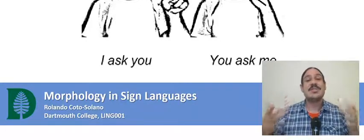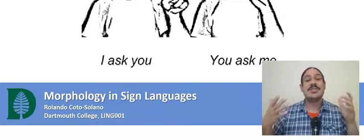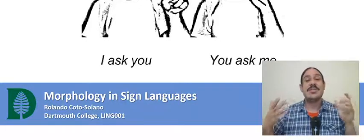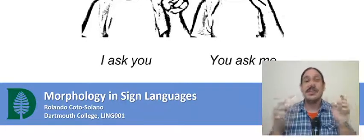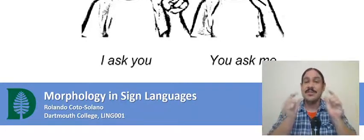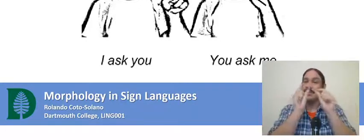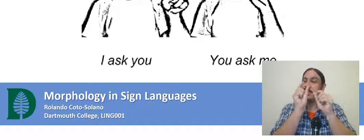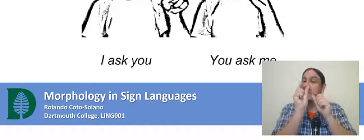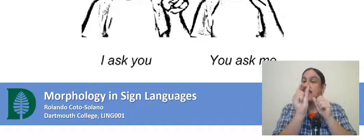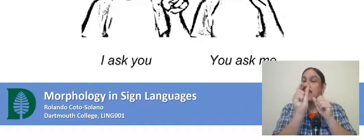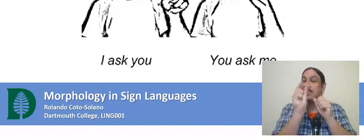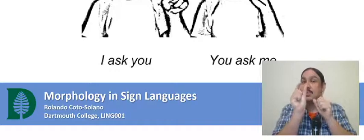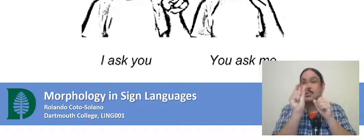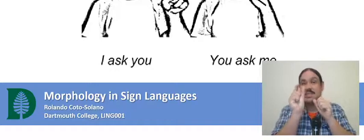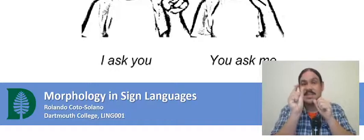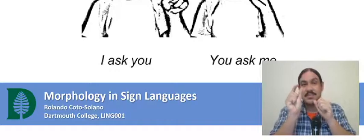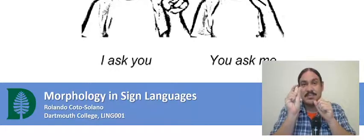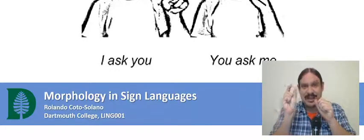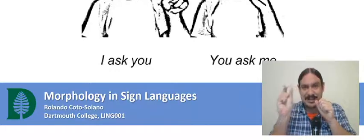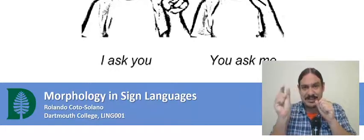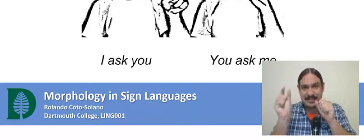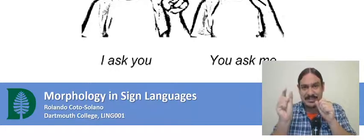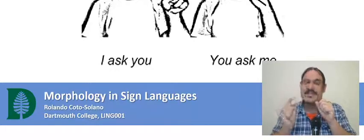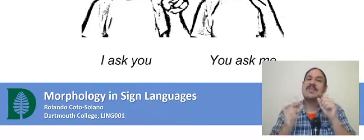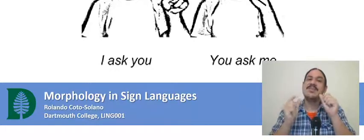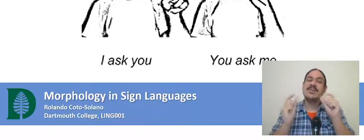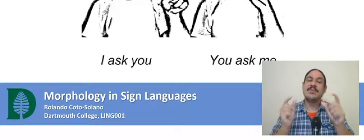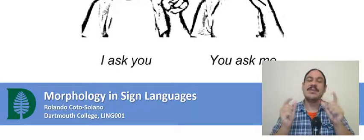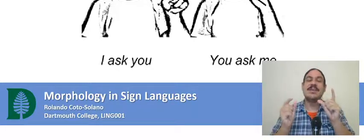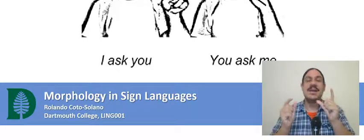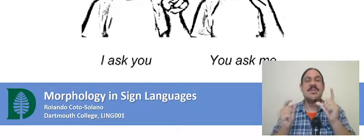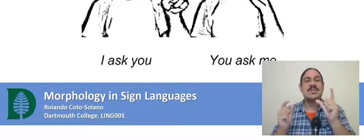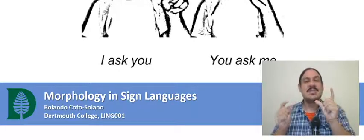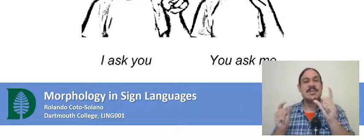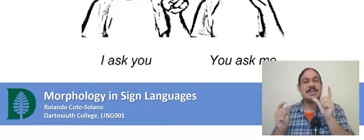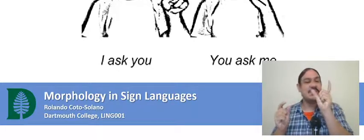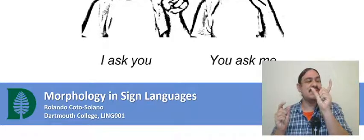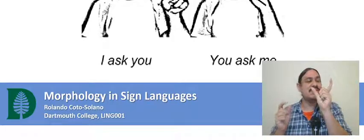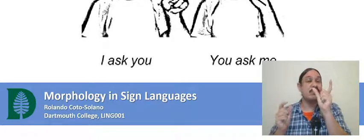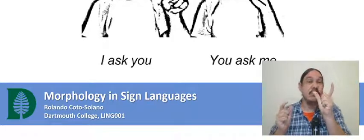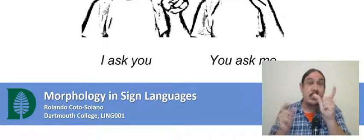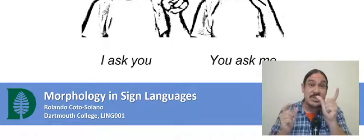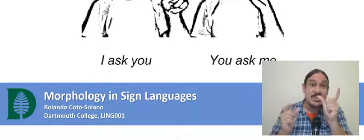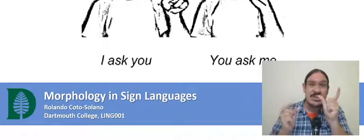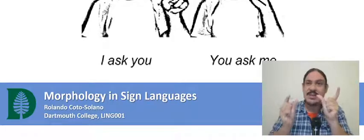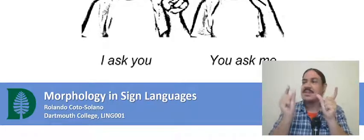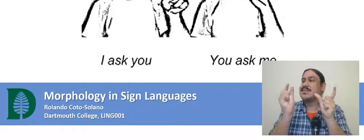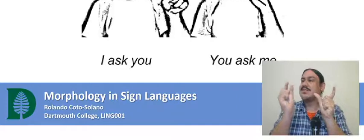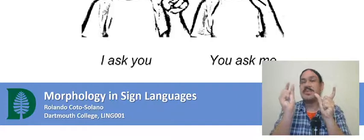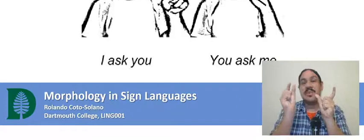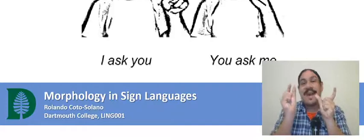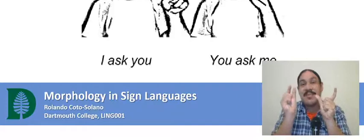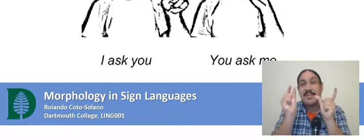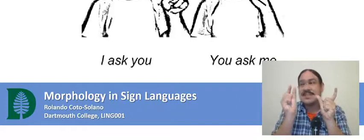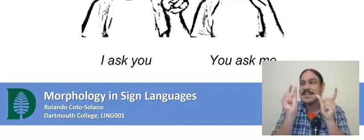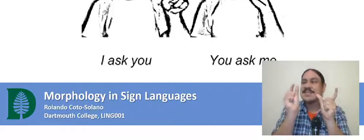additional meaning sometimes the roots have several affixes stuck to them